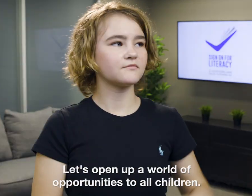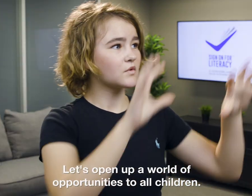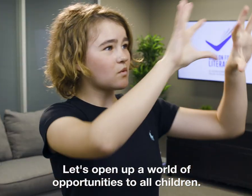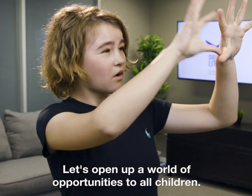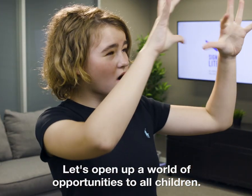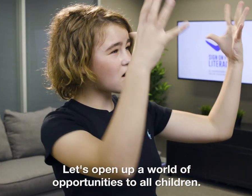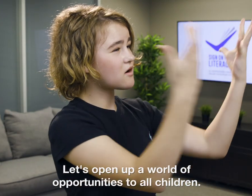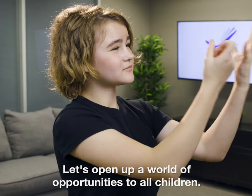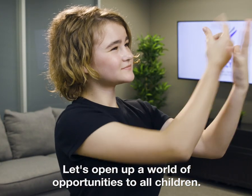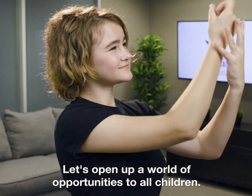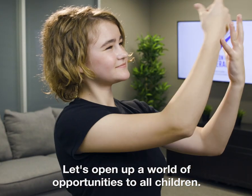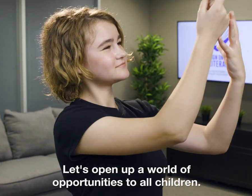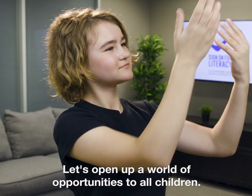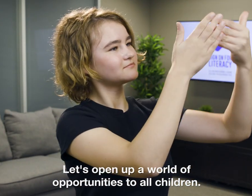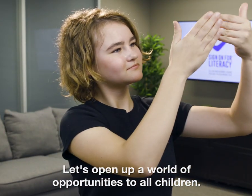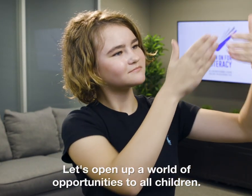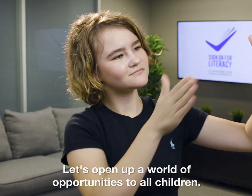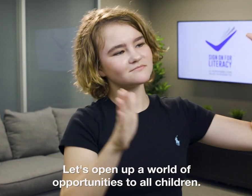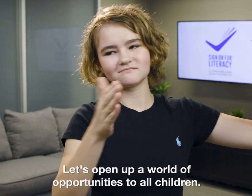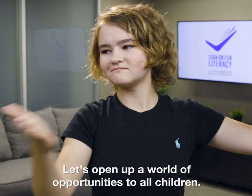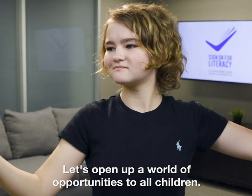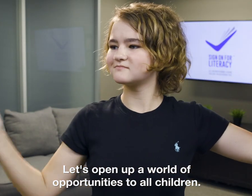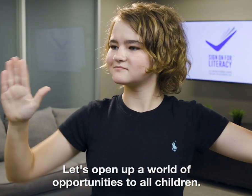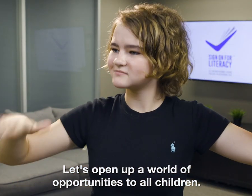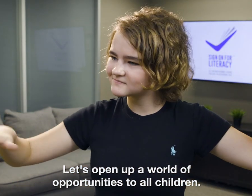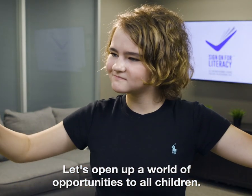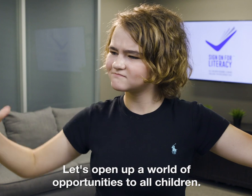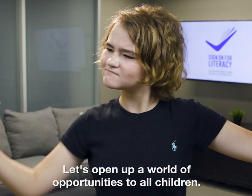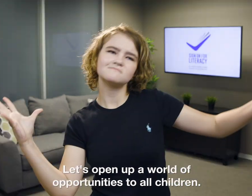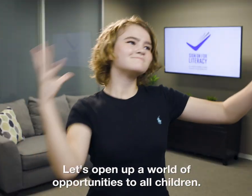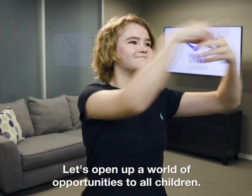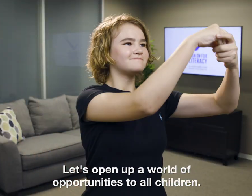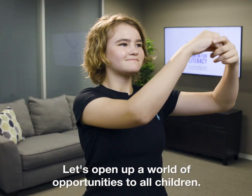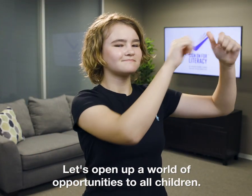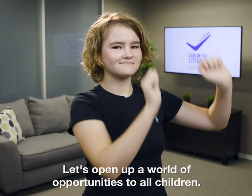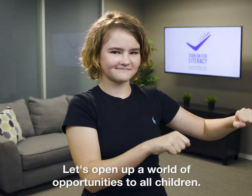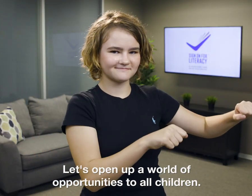Let's open up a world of opportunities to all children.